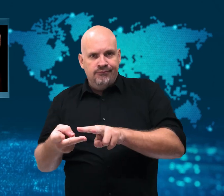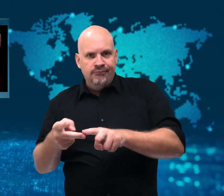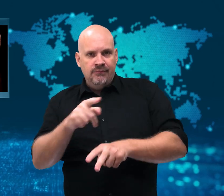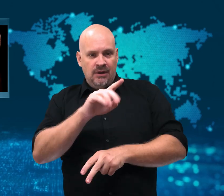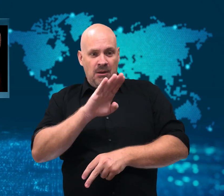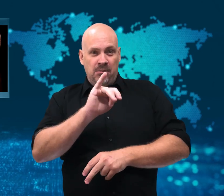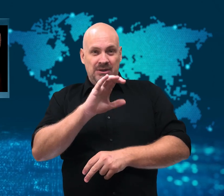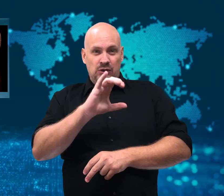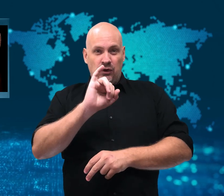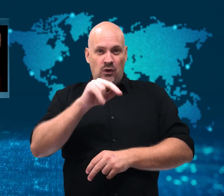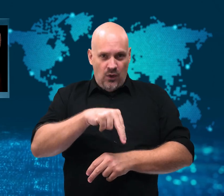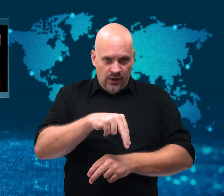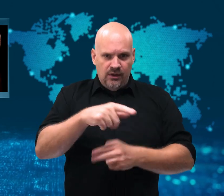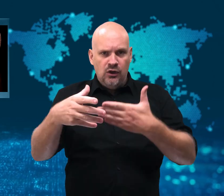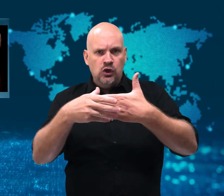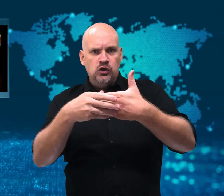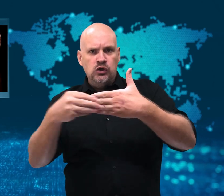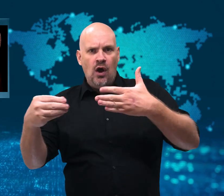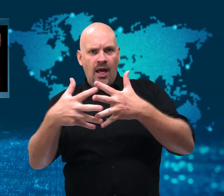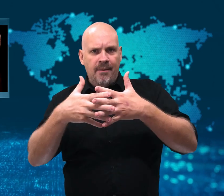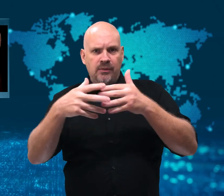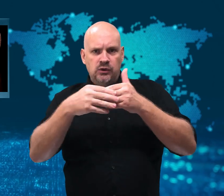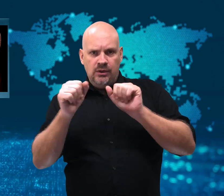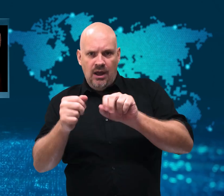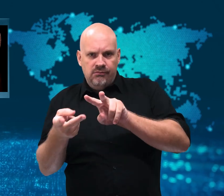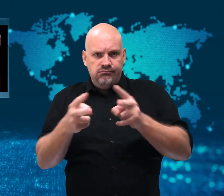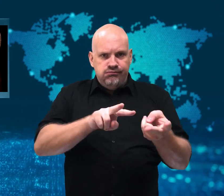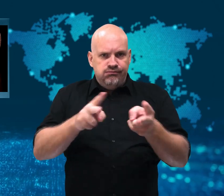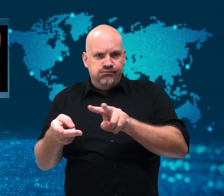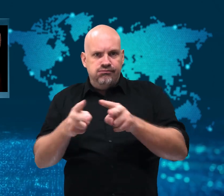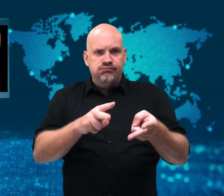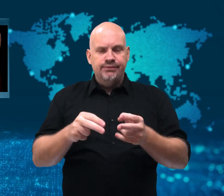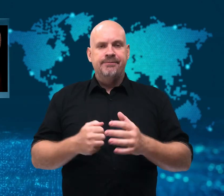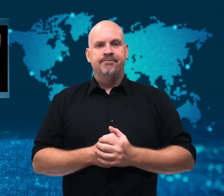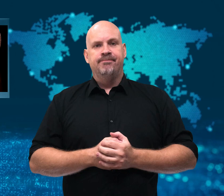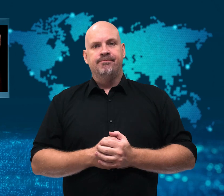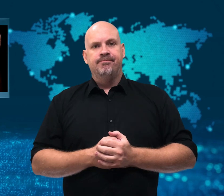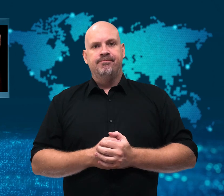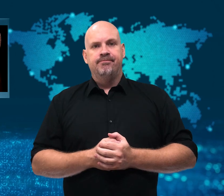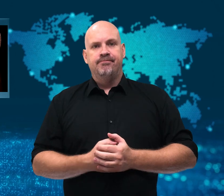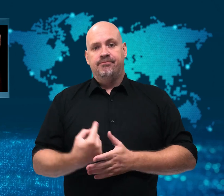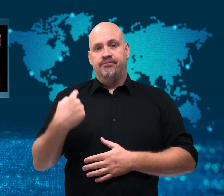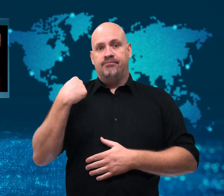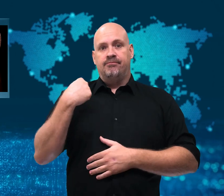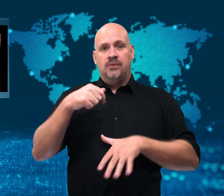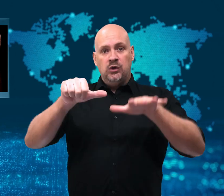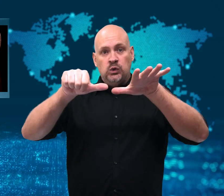convert dollars to Bitcoin. In June 2021,